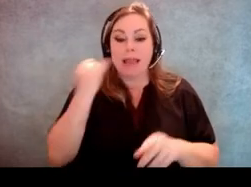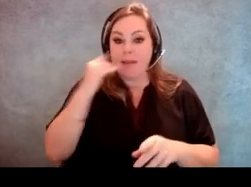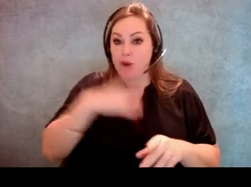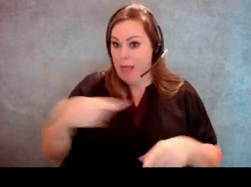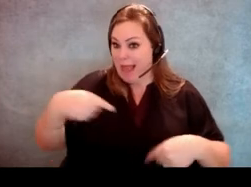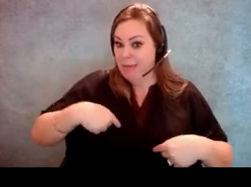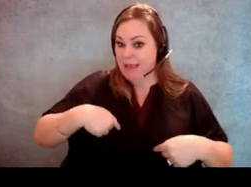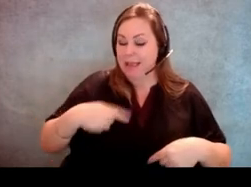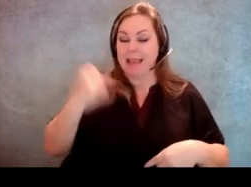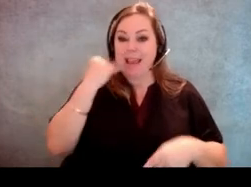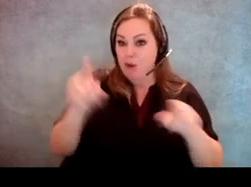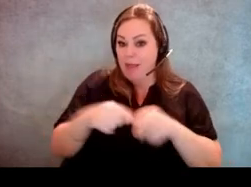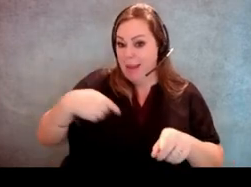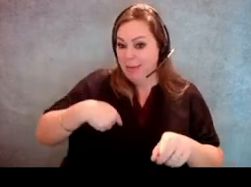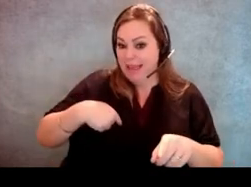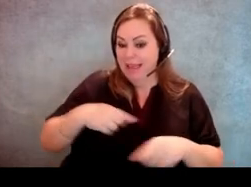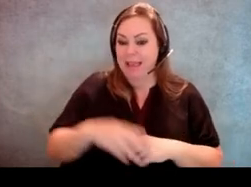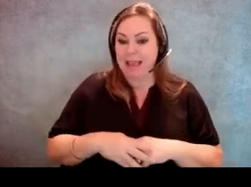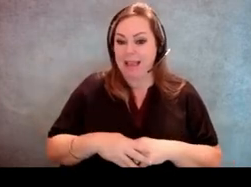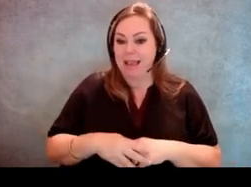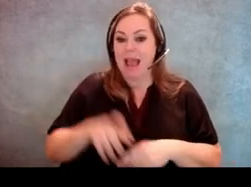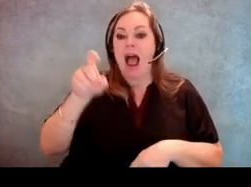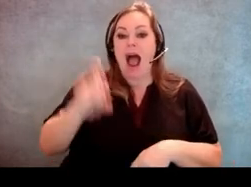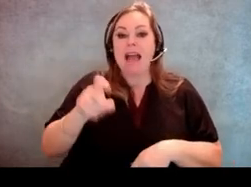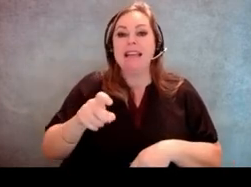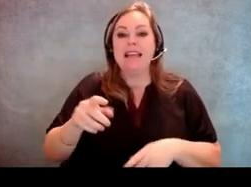the amount of space it takes for a double wide stroller to get through a door.